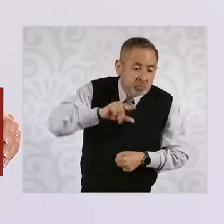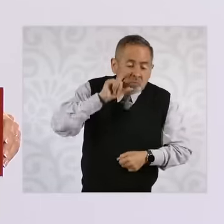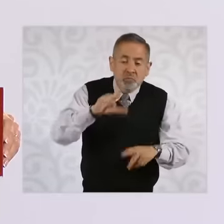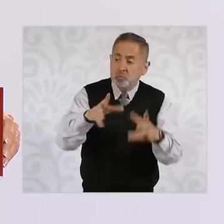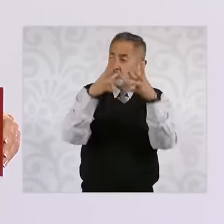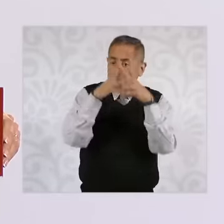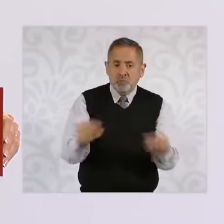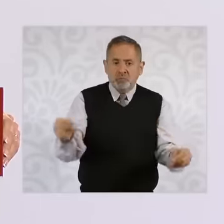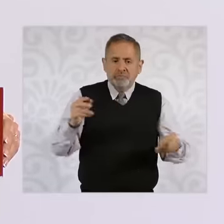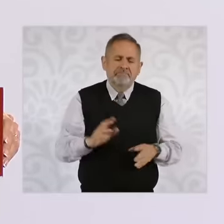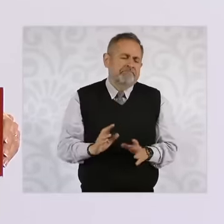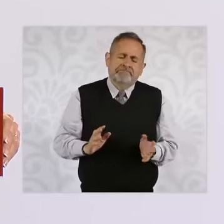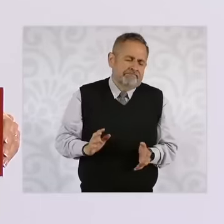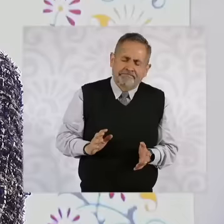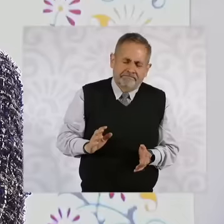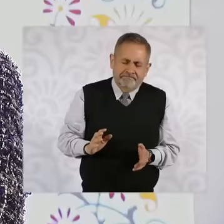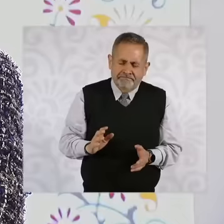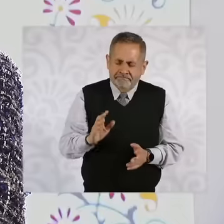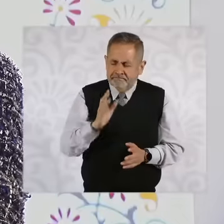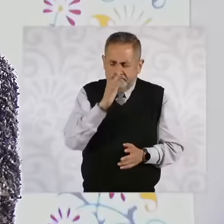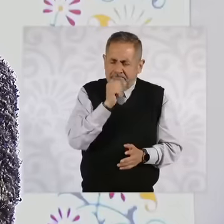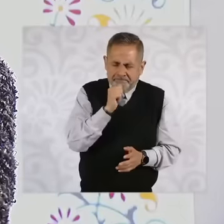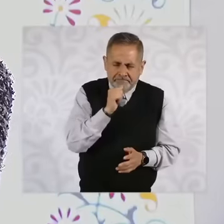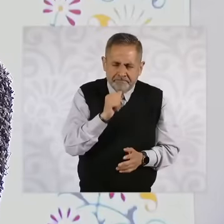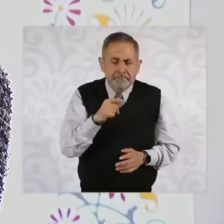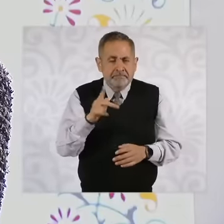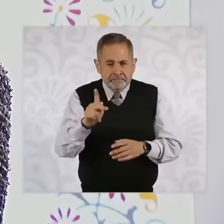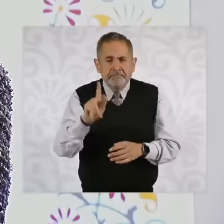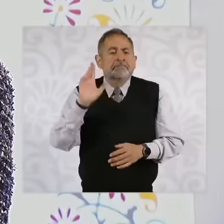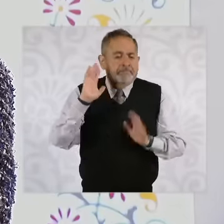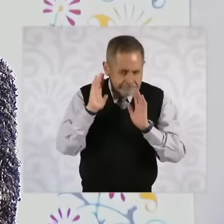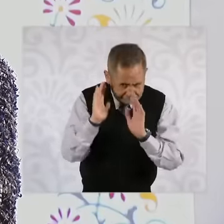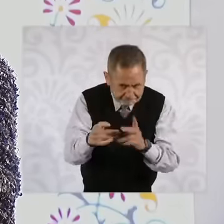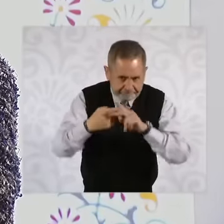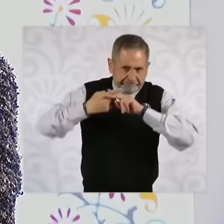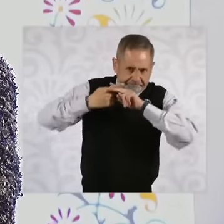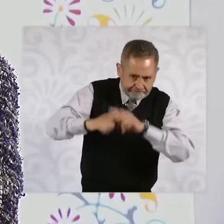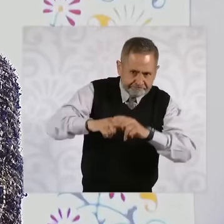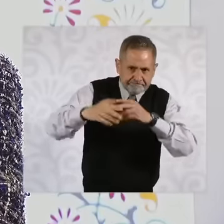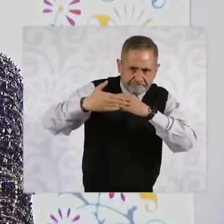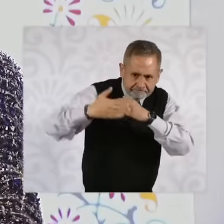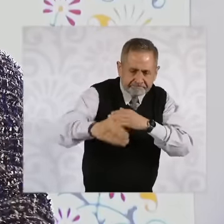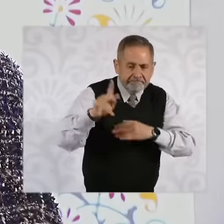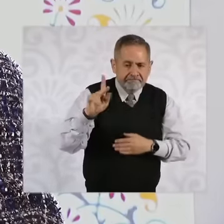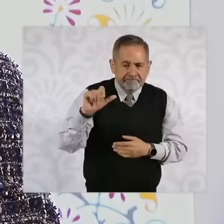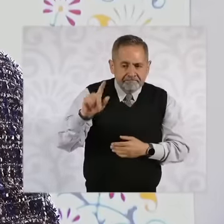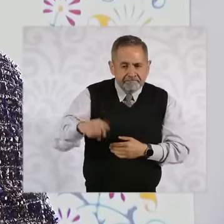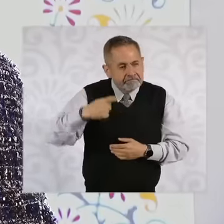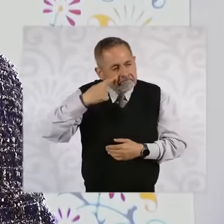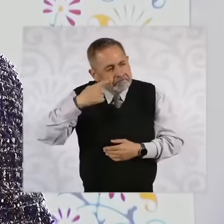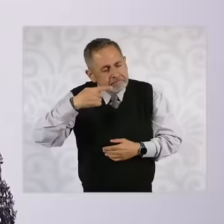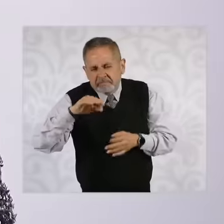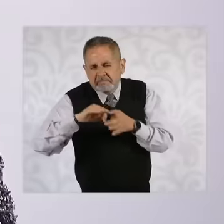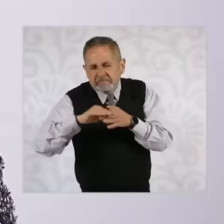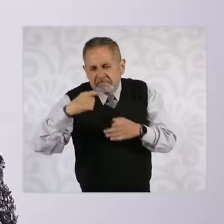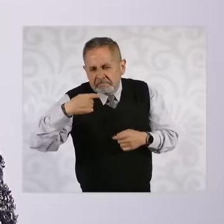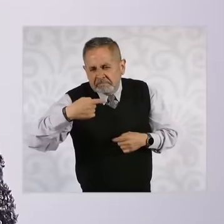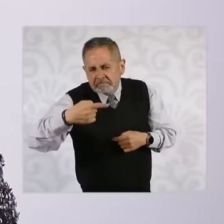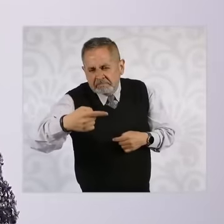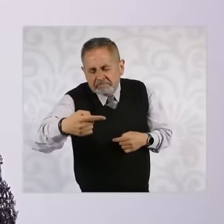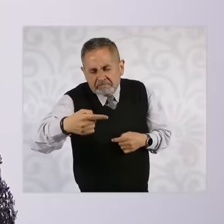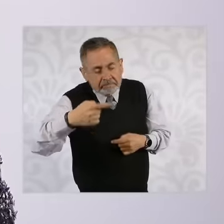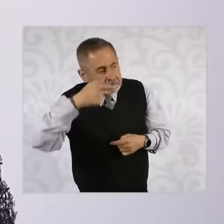resolved from one day to the next. But there is a strategy that will be written down in a short time. So the same is true. for